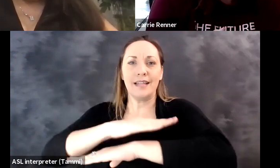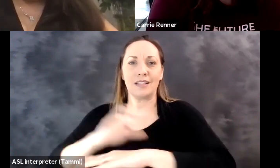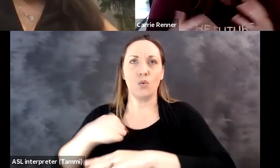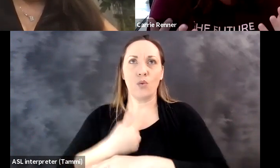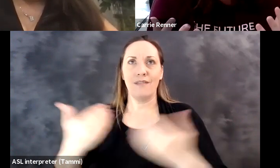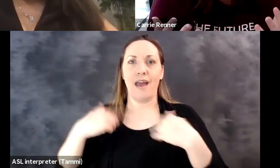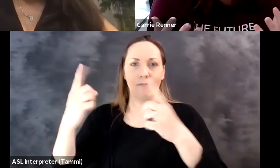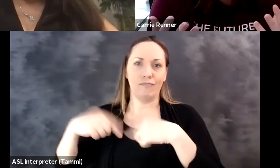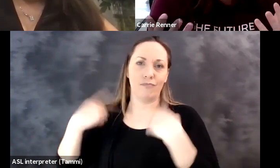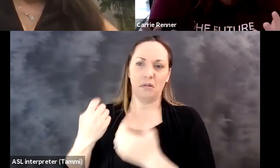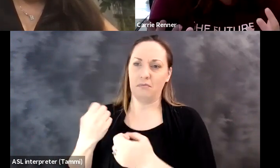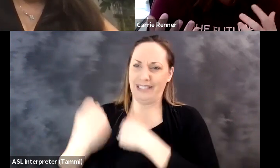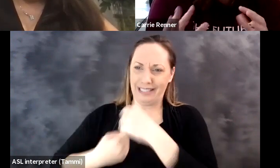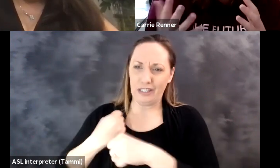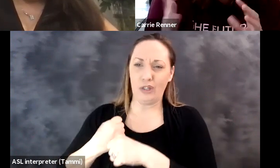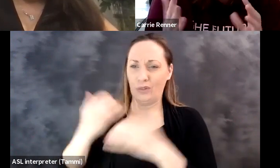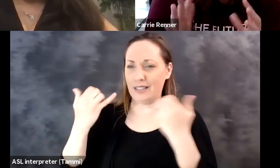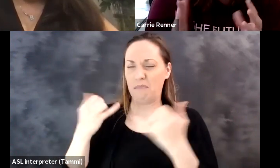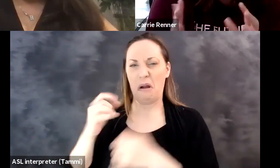support team here, we've had it, gosh,